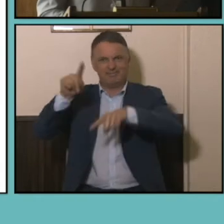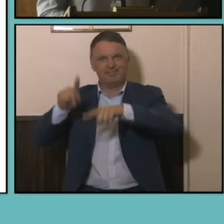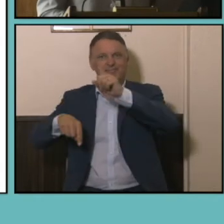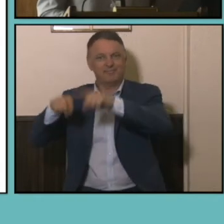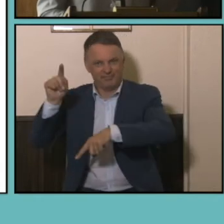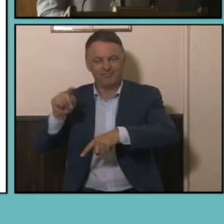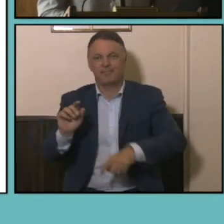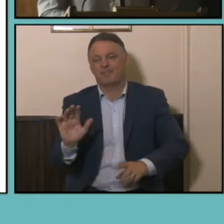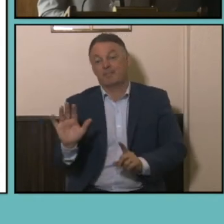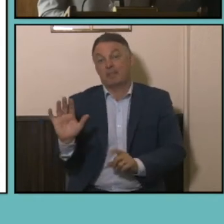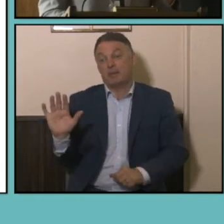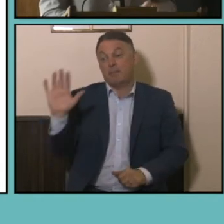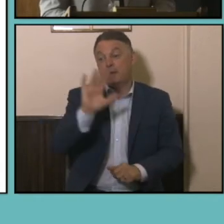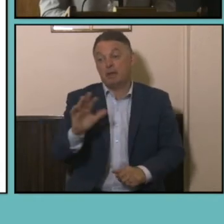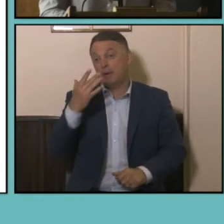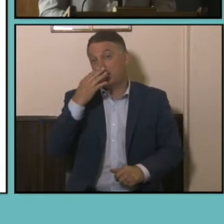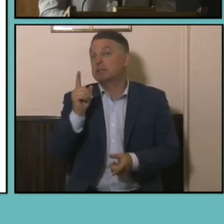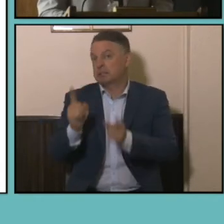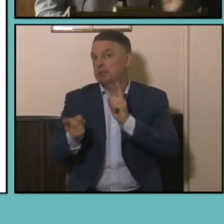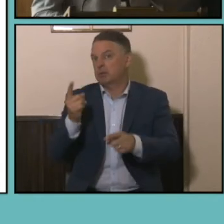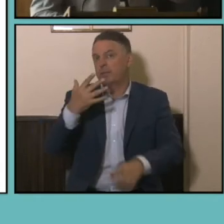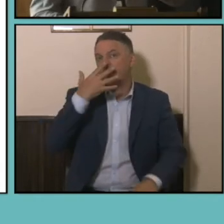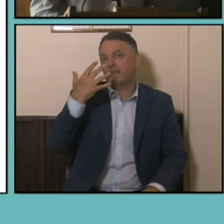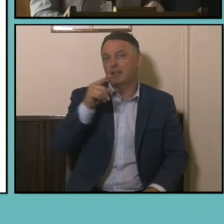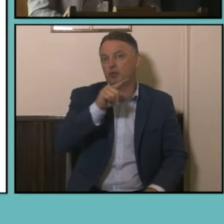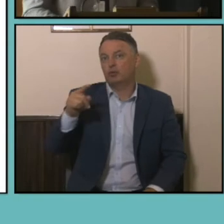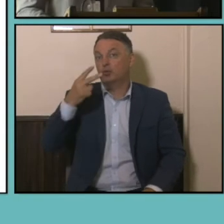age that was in that that youth range of 15 to 24 so right up to bar attendants